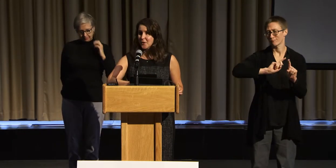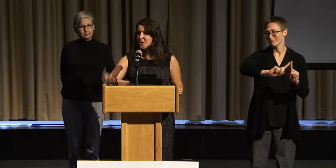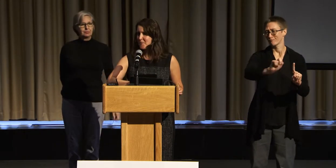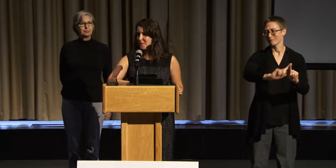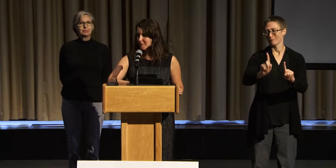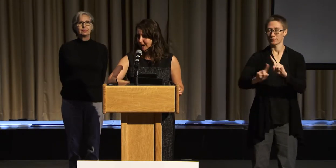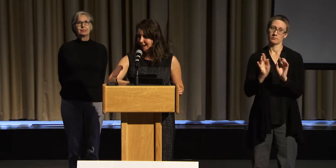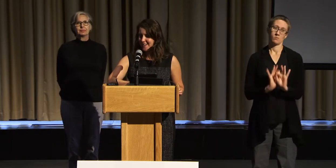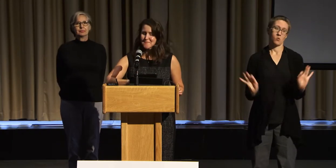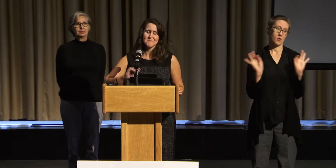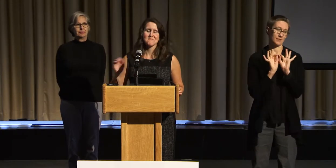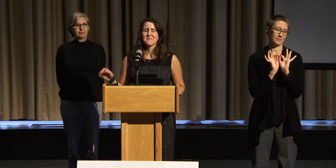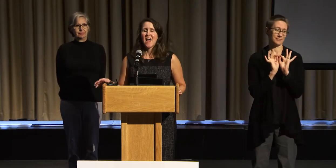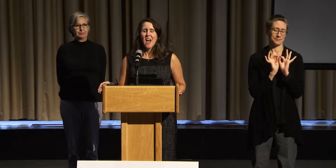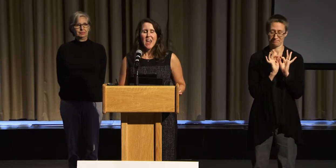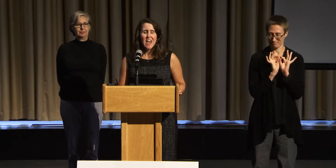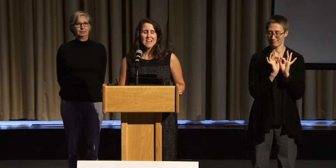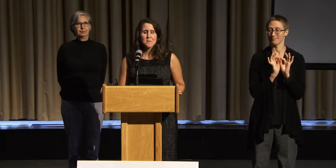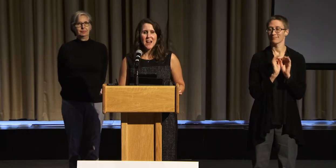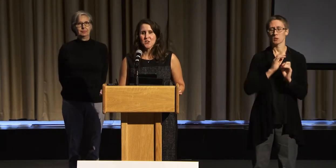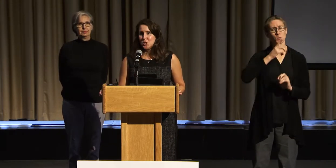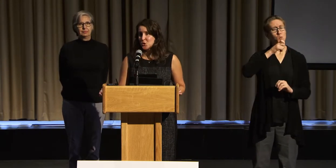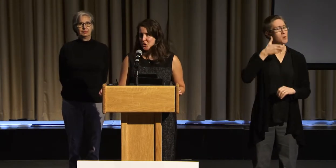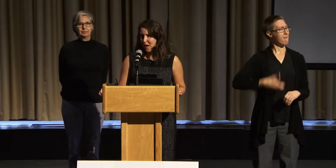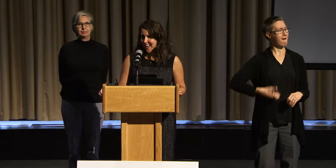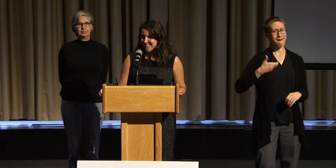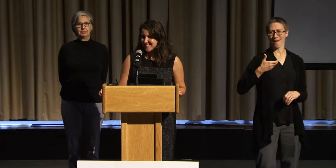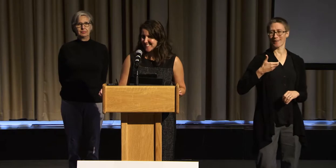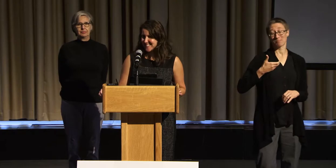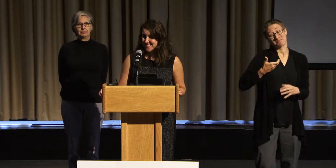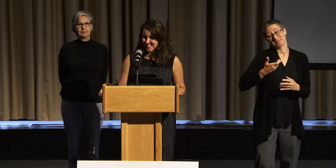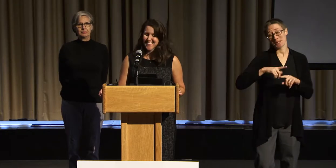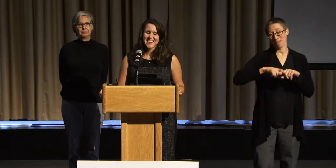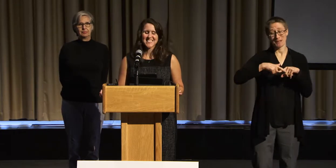So who am I? It depends on who you ask.